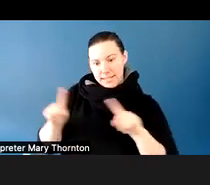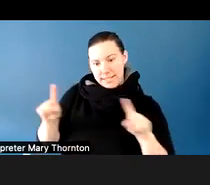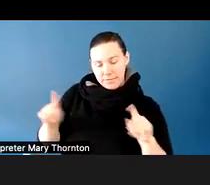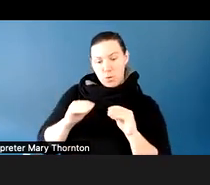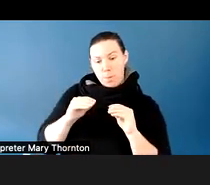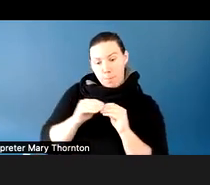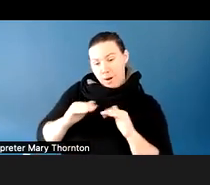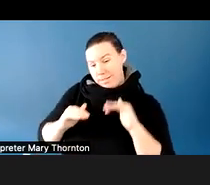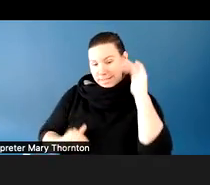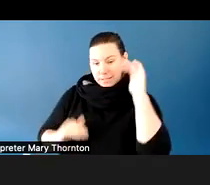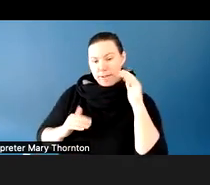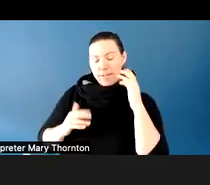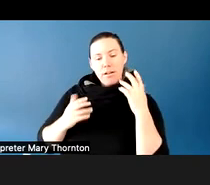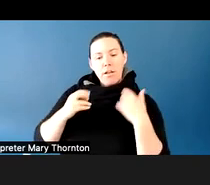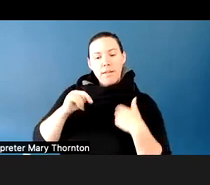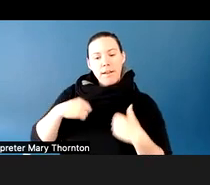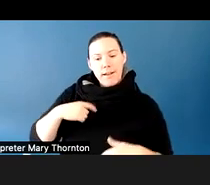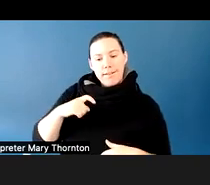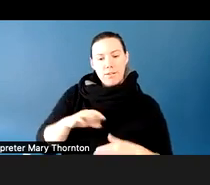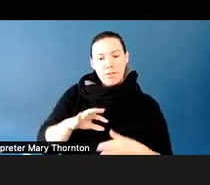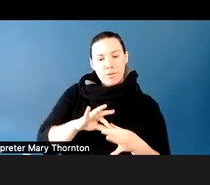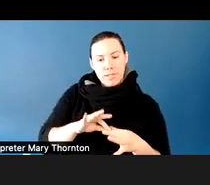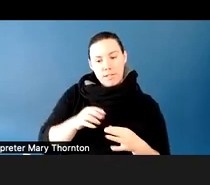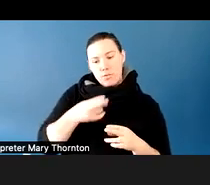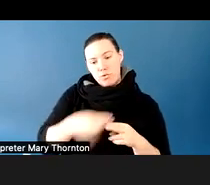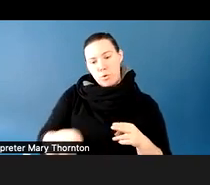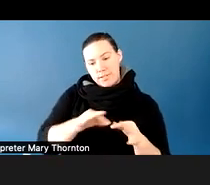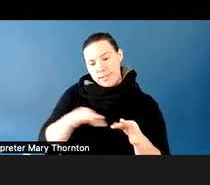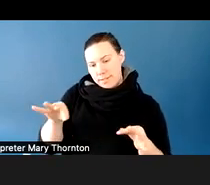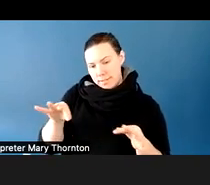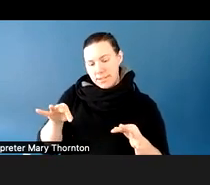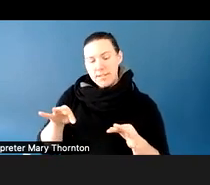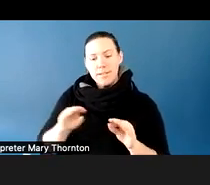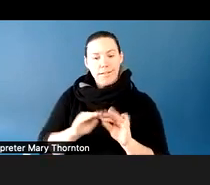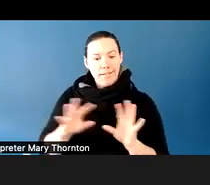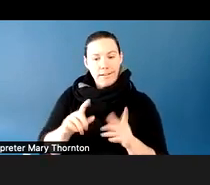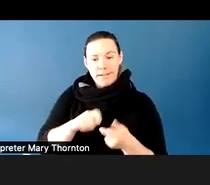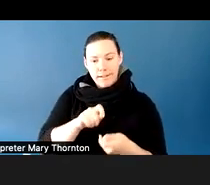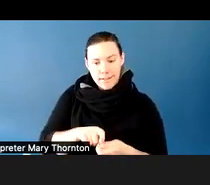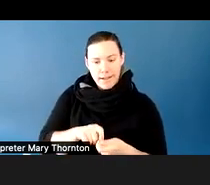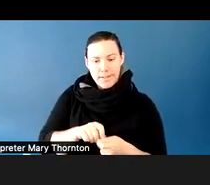I need to talk to you in short sentences, clear and concise.